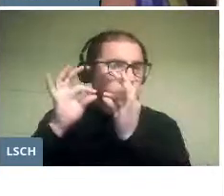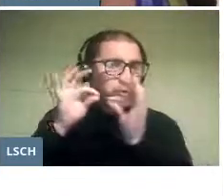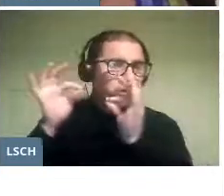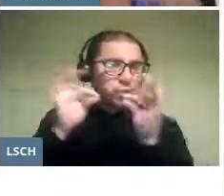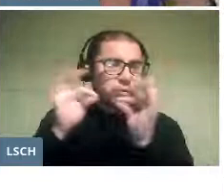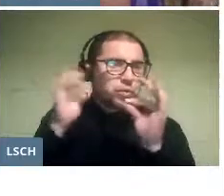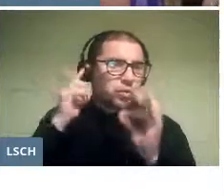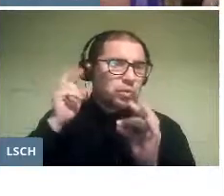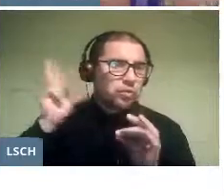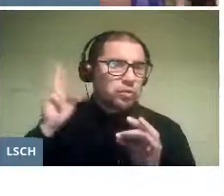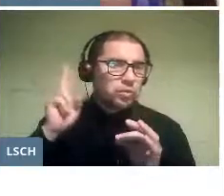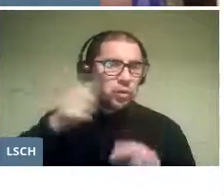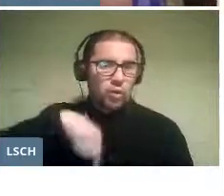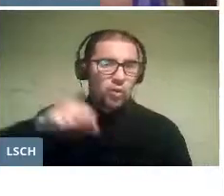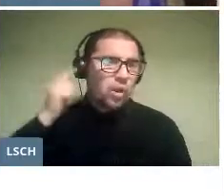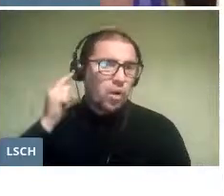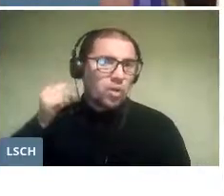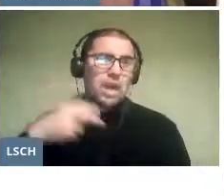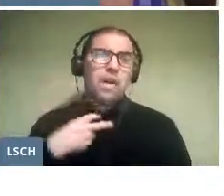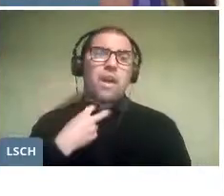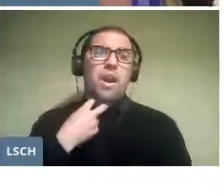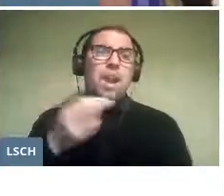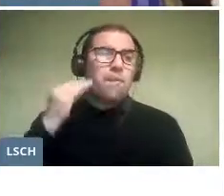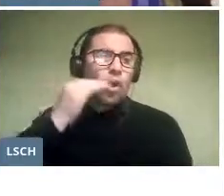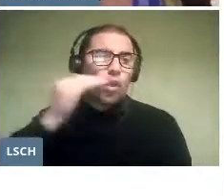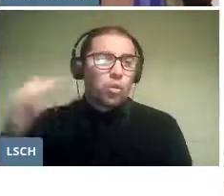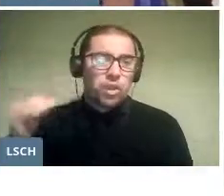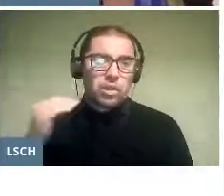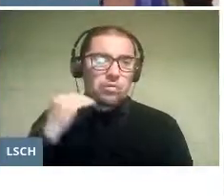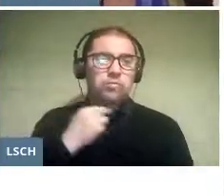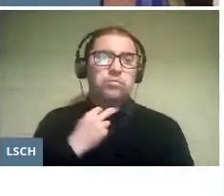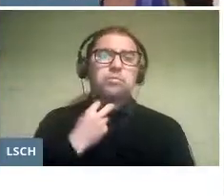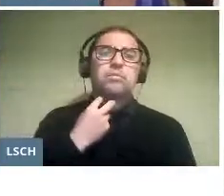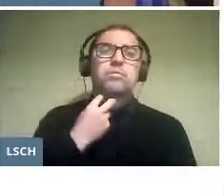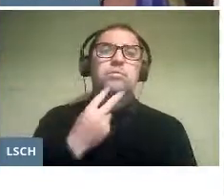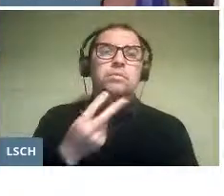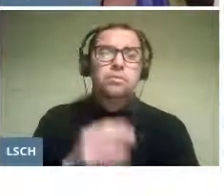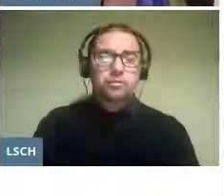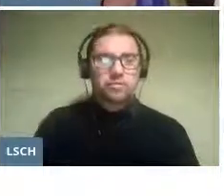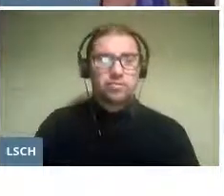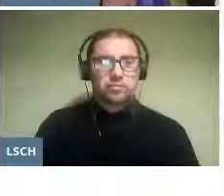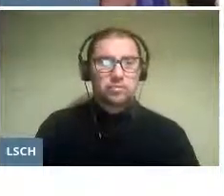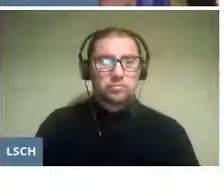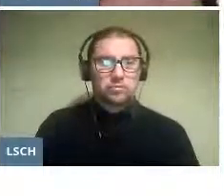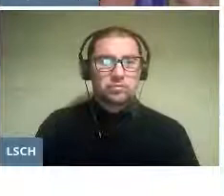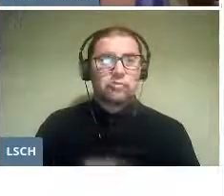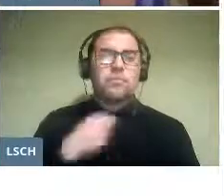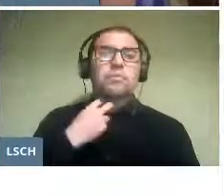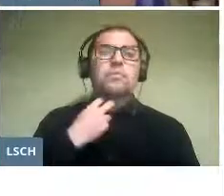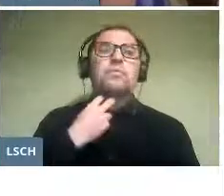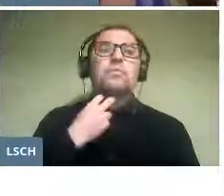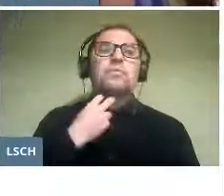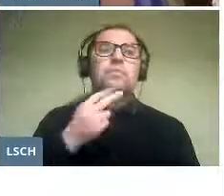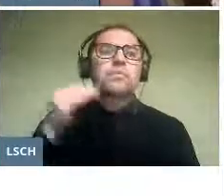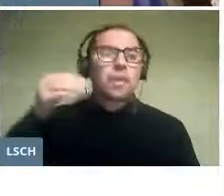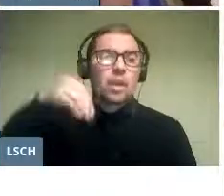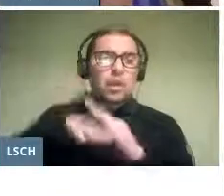We're hearing the voice of a pubescent child. We're inside a church.